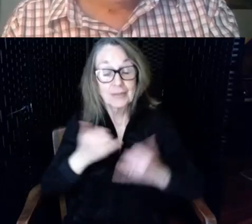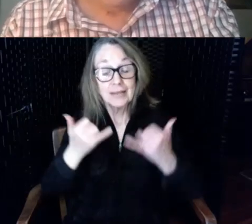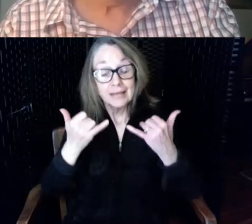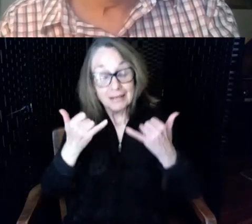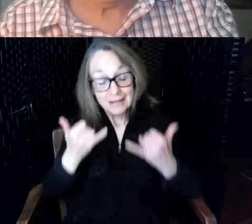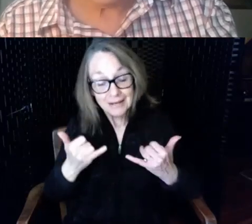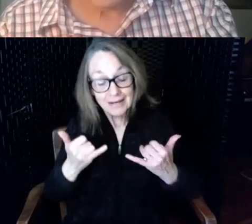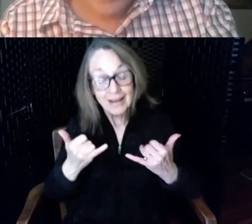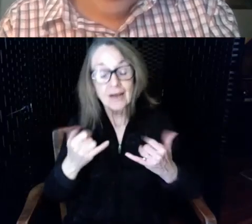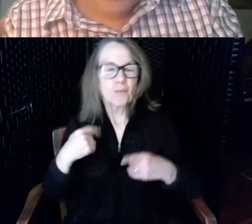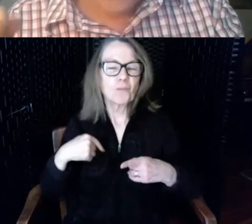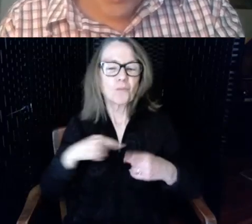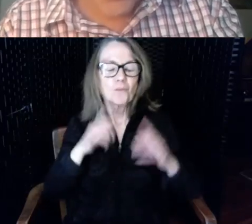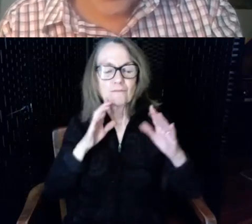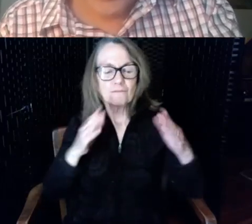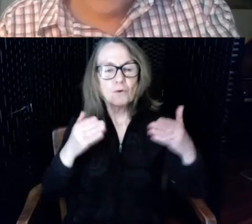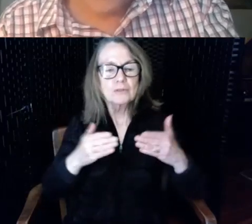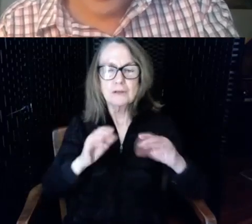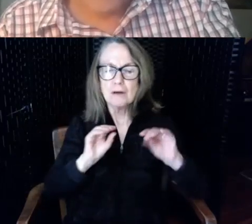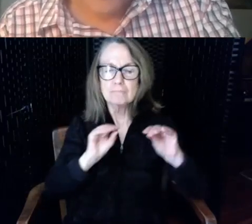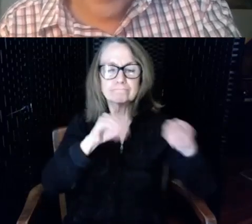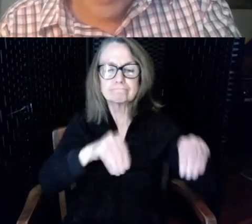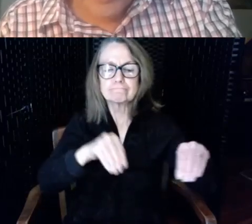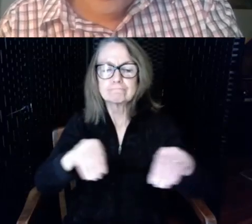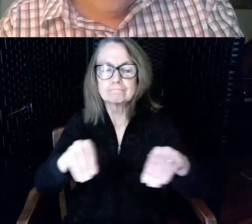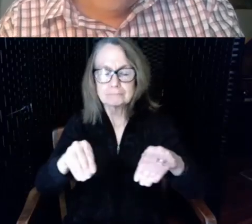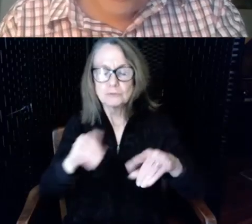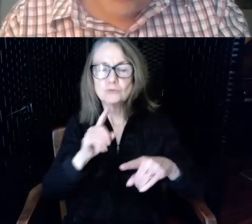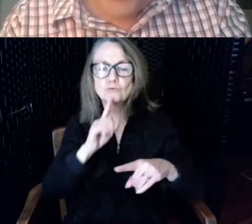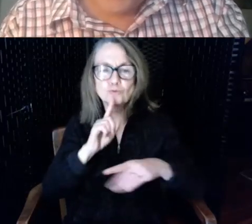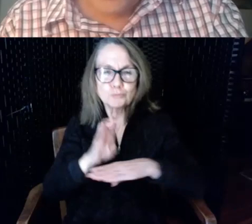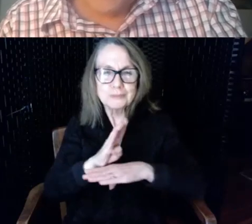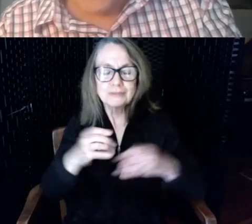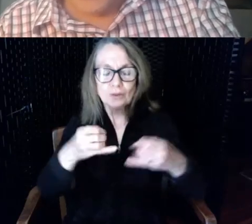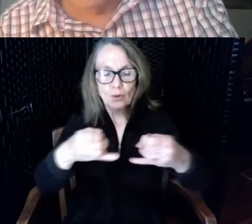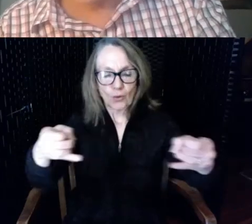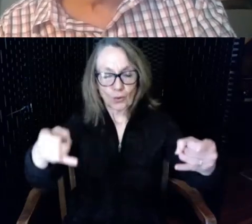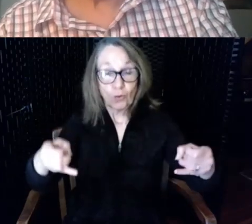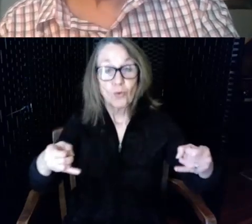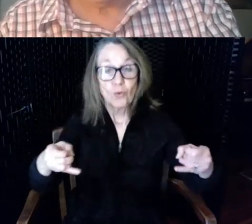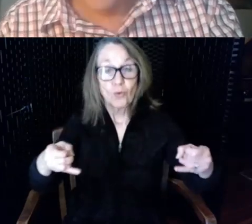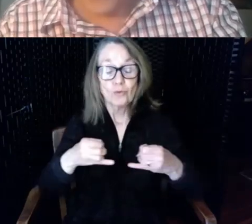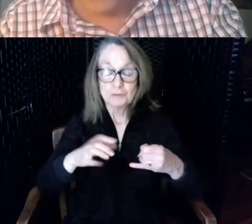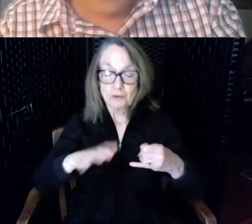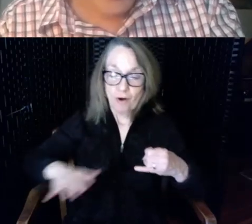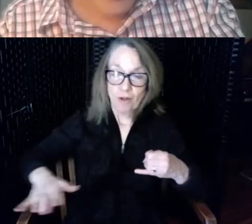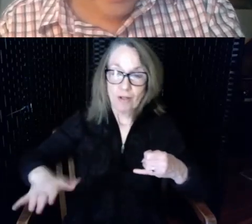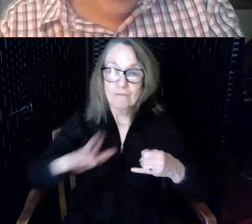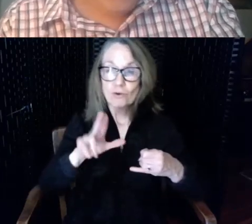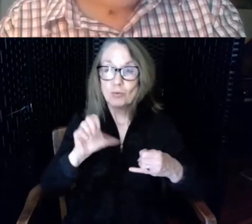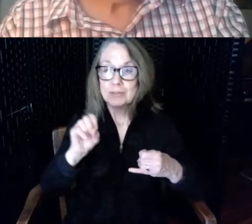venues across the country European countries have a huge head start we need